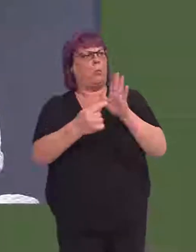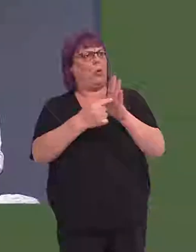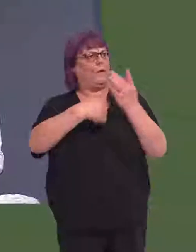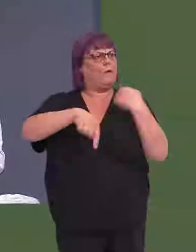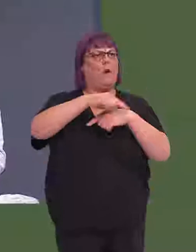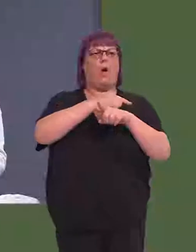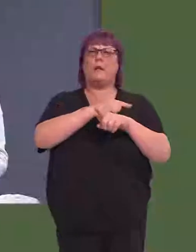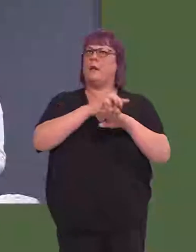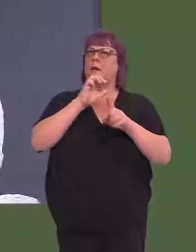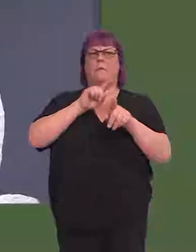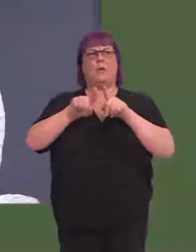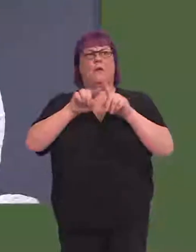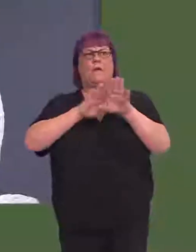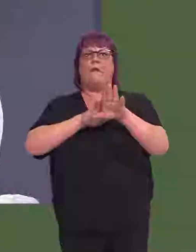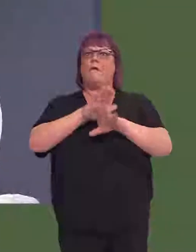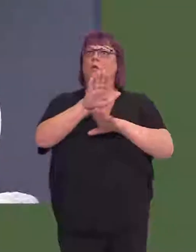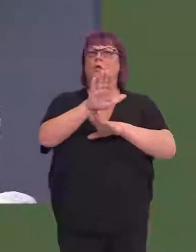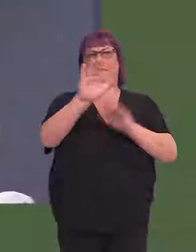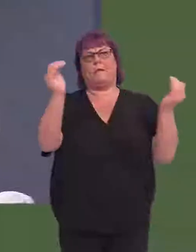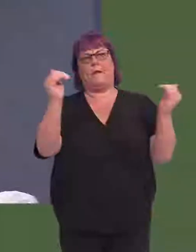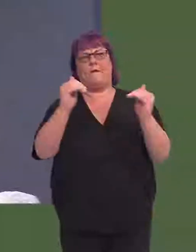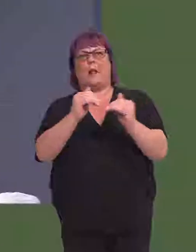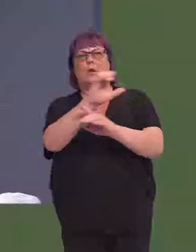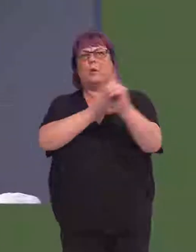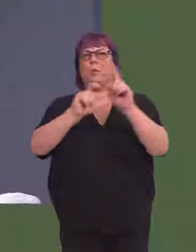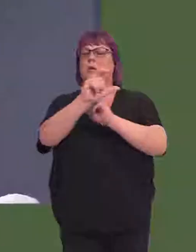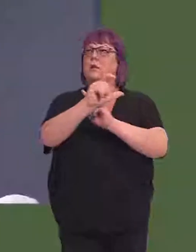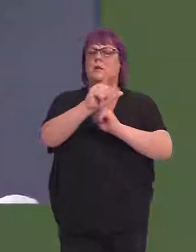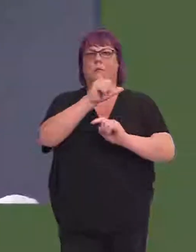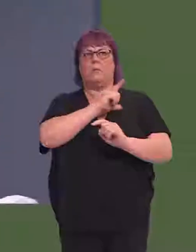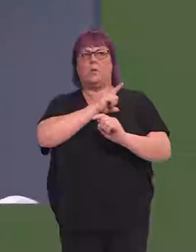will play a major part in securing a successful future for our Valleys communities as they